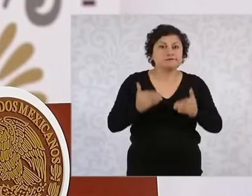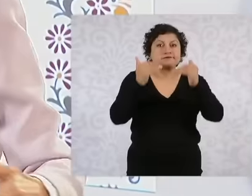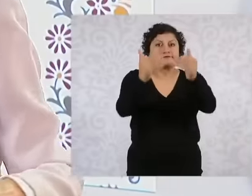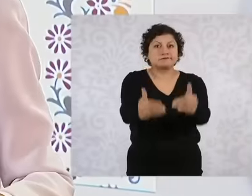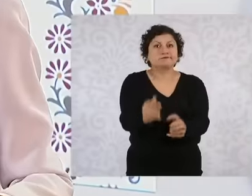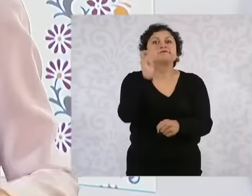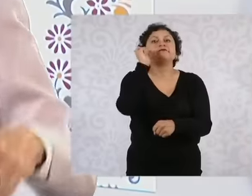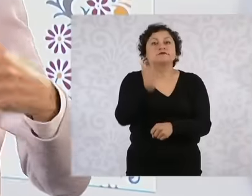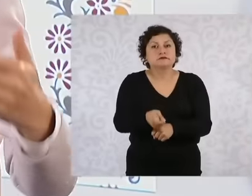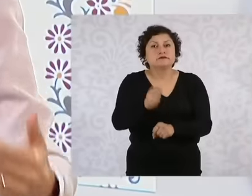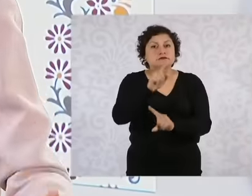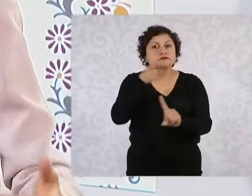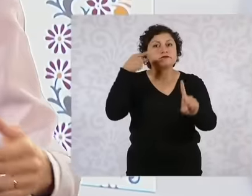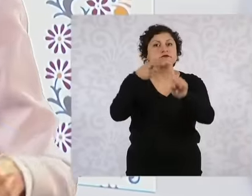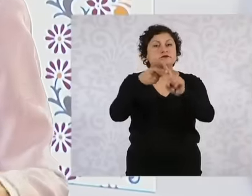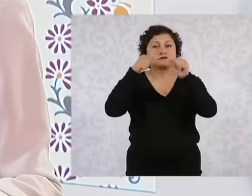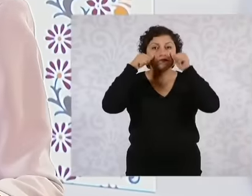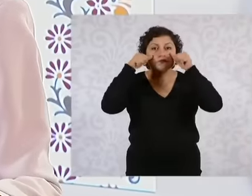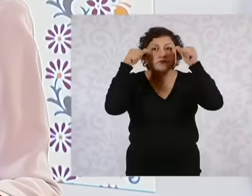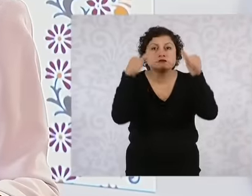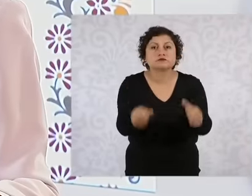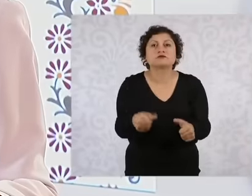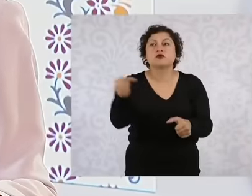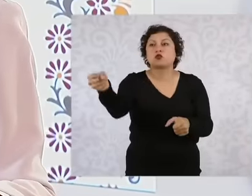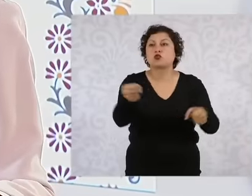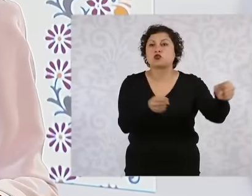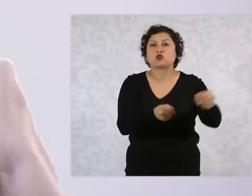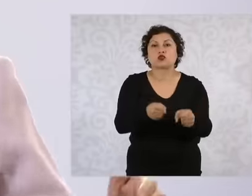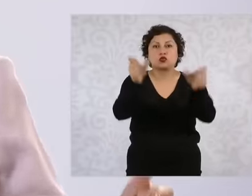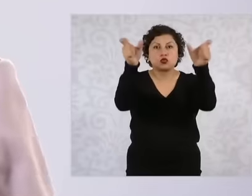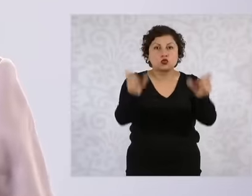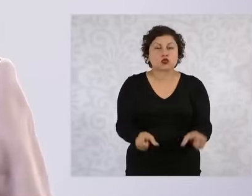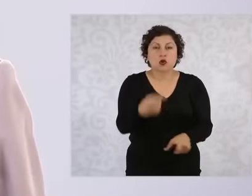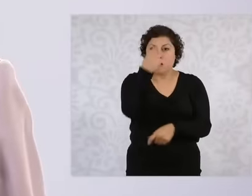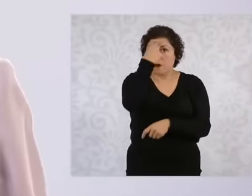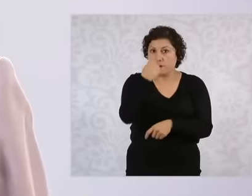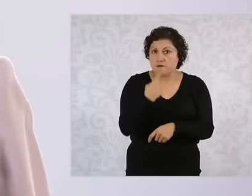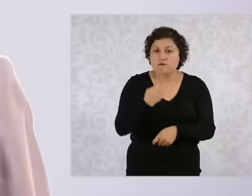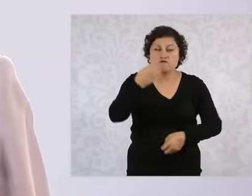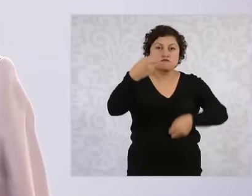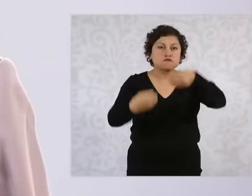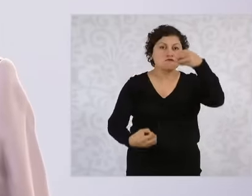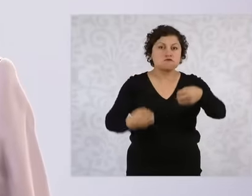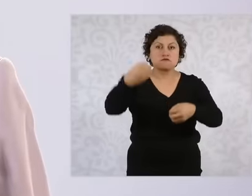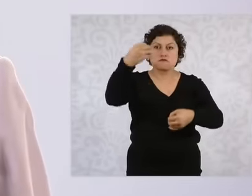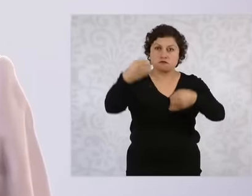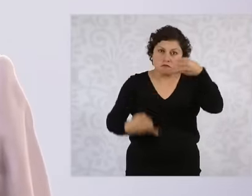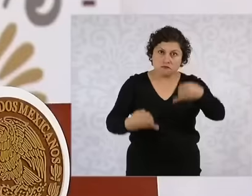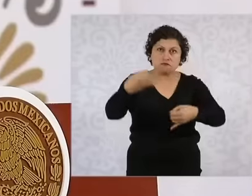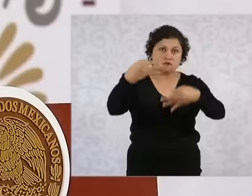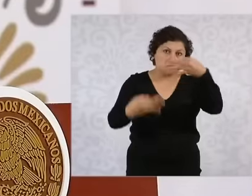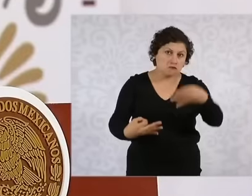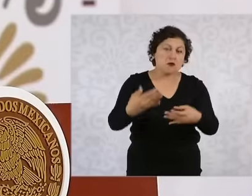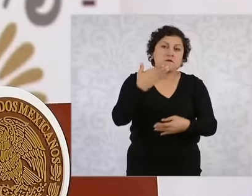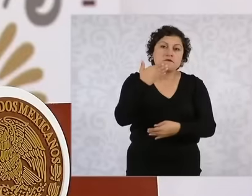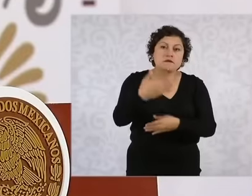judges that there are good magistrates magistrates ministers ministers president So no